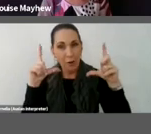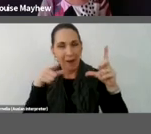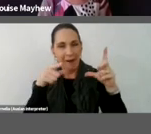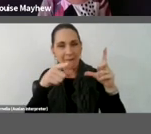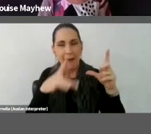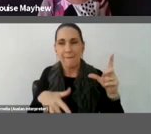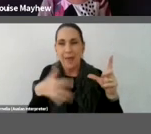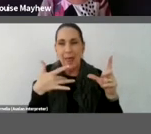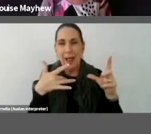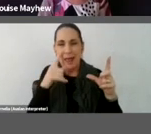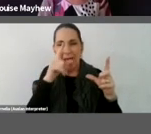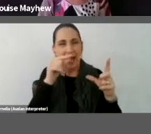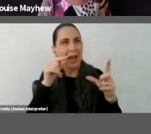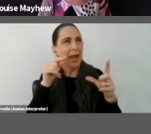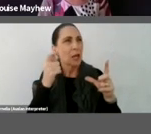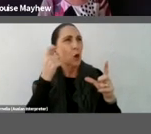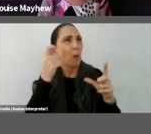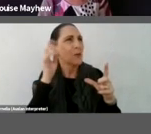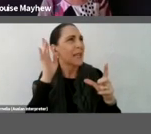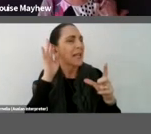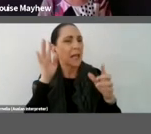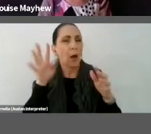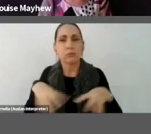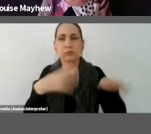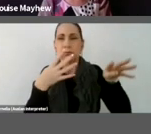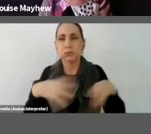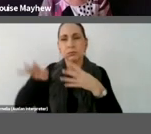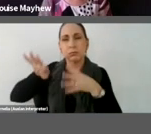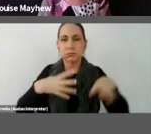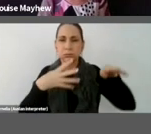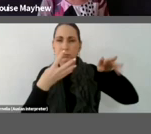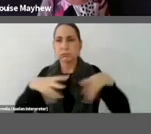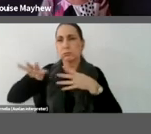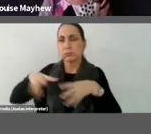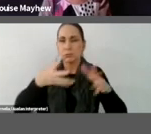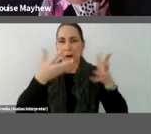swishing sounds of the raffia and imagine the exaggerated movements of the